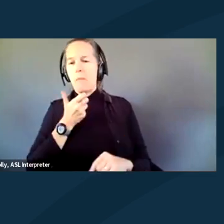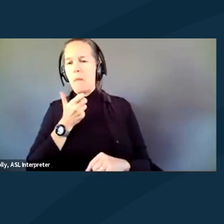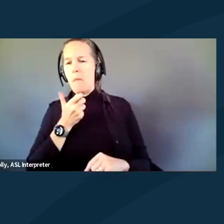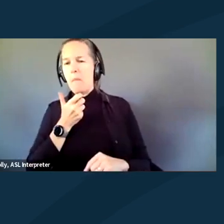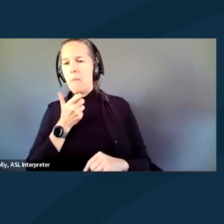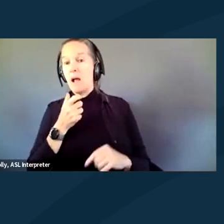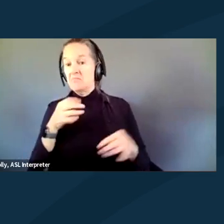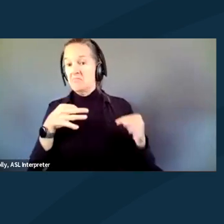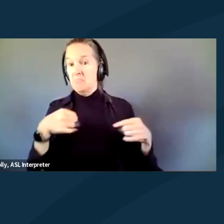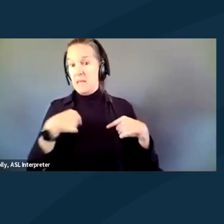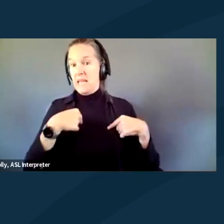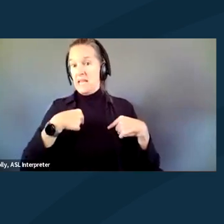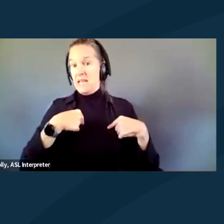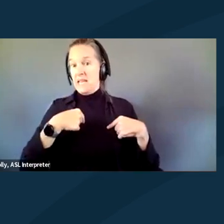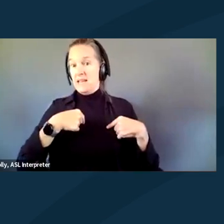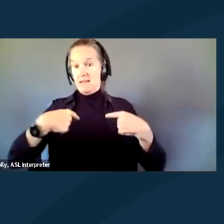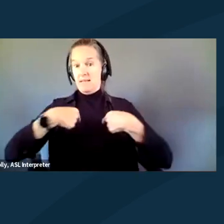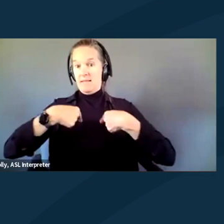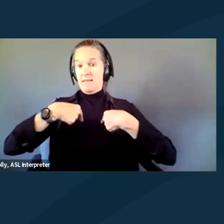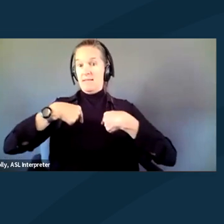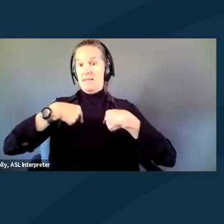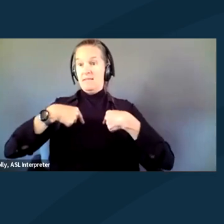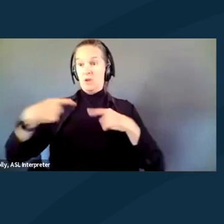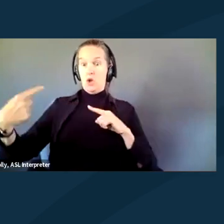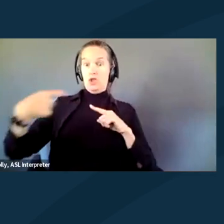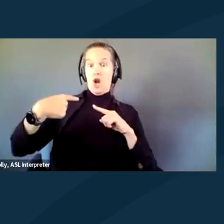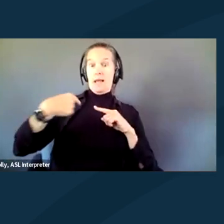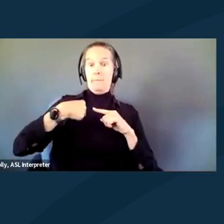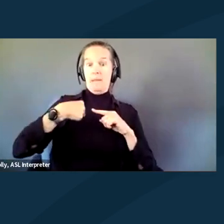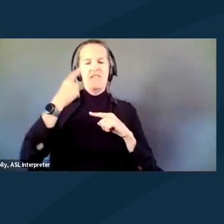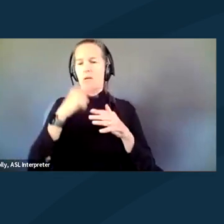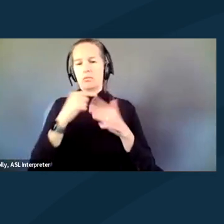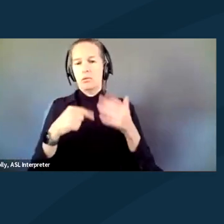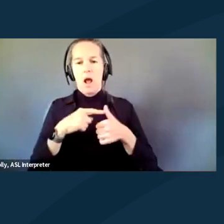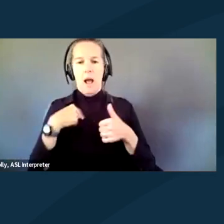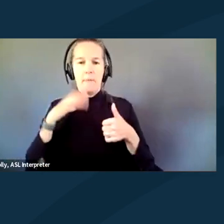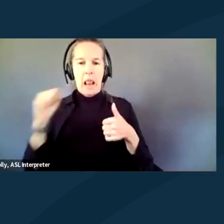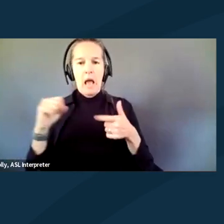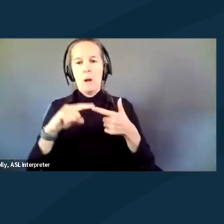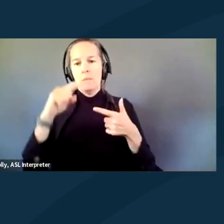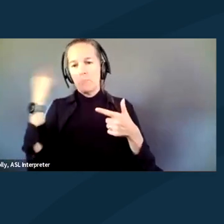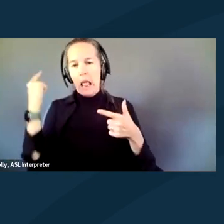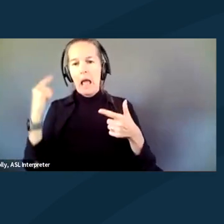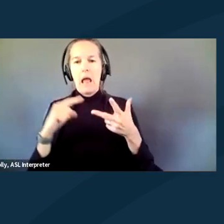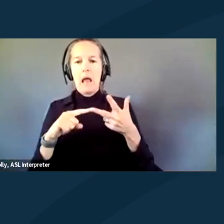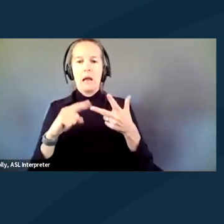and they target me for any number of reasons. I was loud, I'm Black. Go get her,